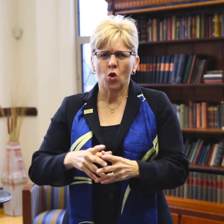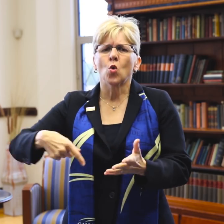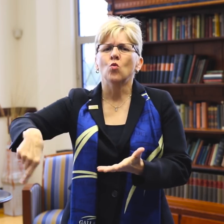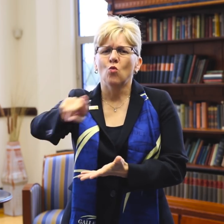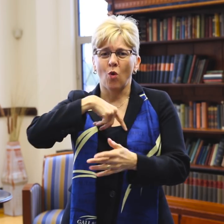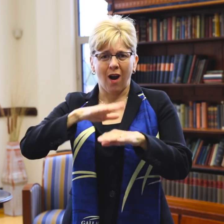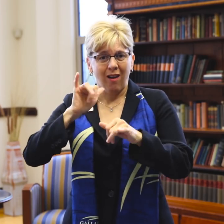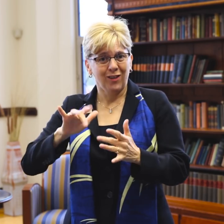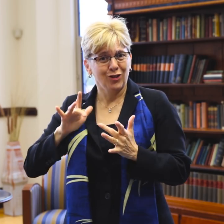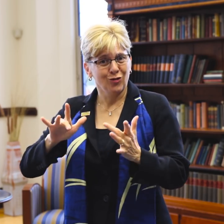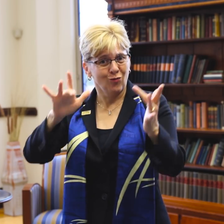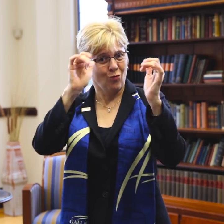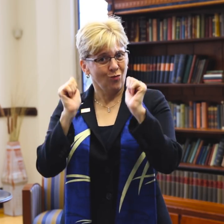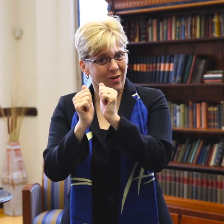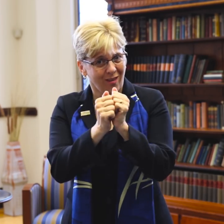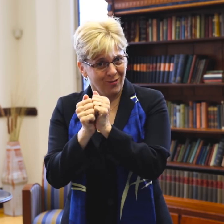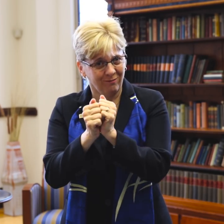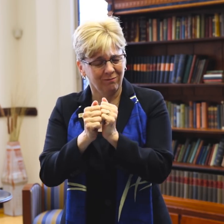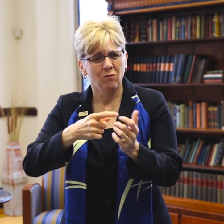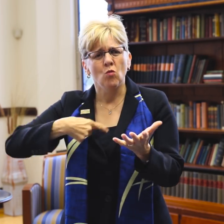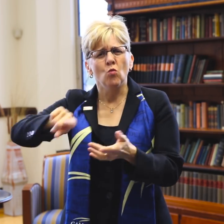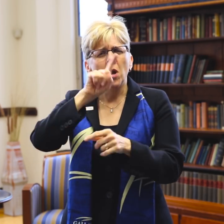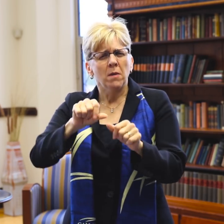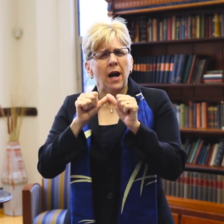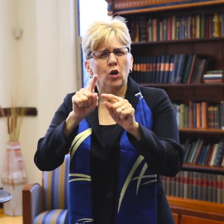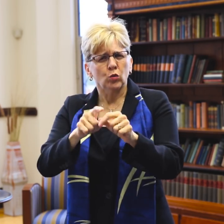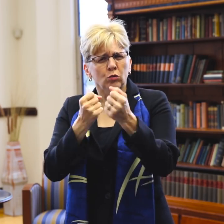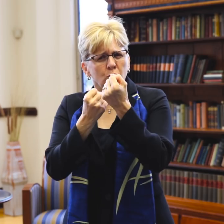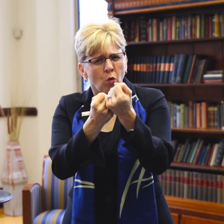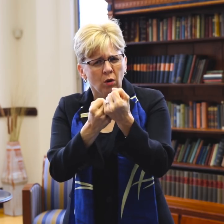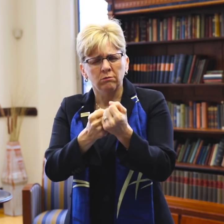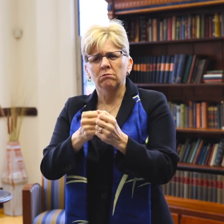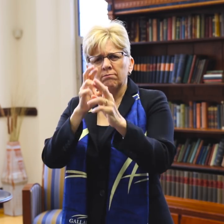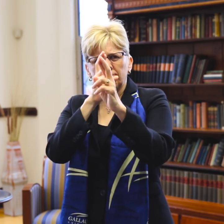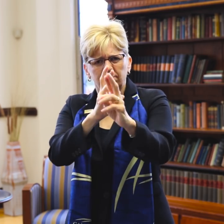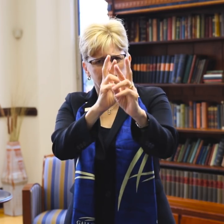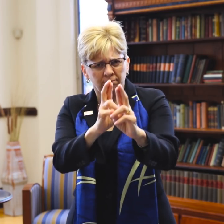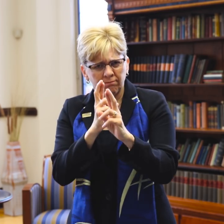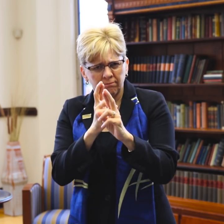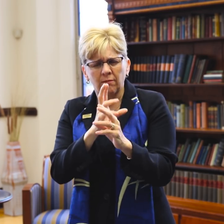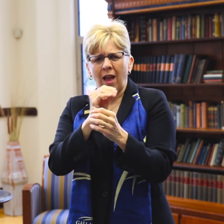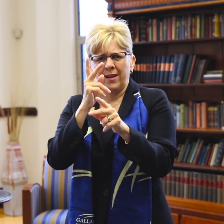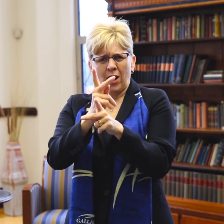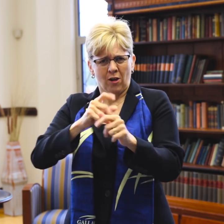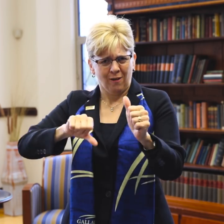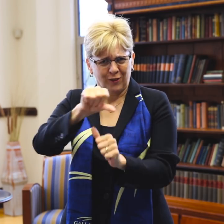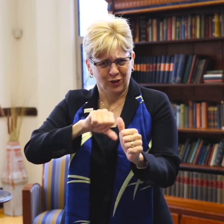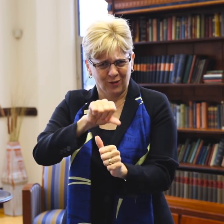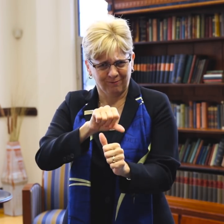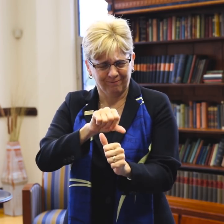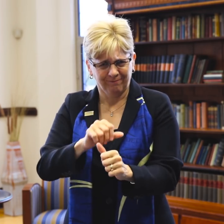We are on this journey together, and we must continue to support, respect, and take care of each other.